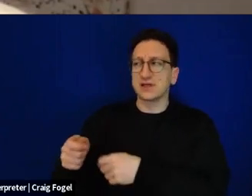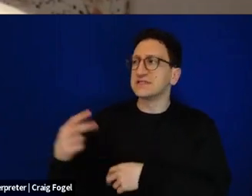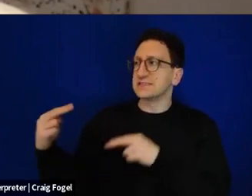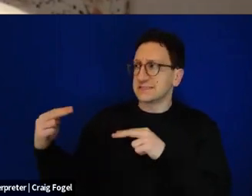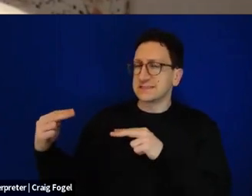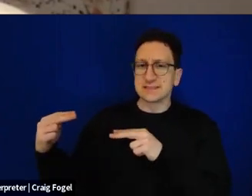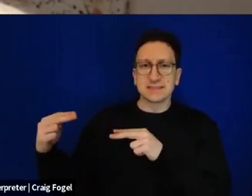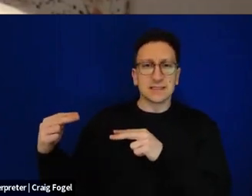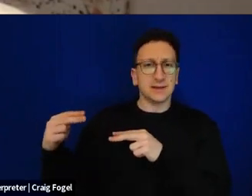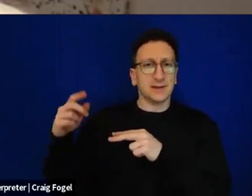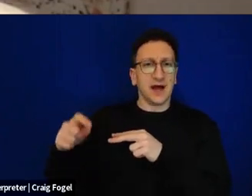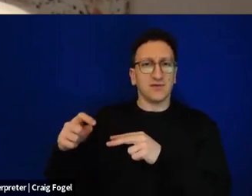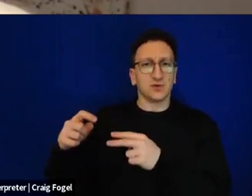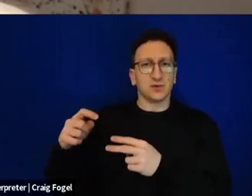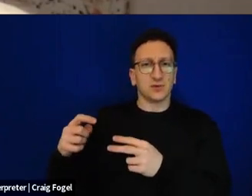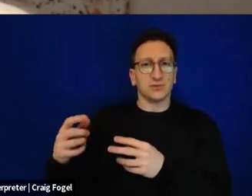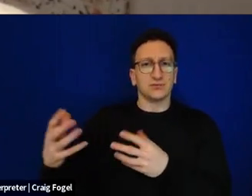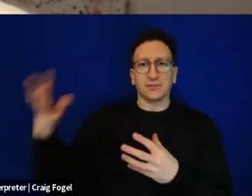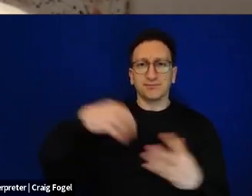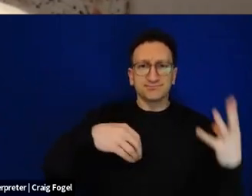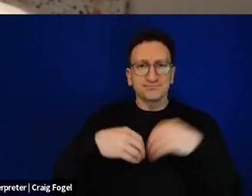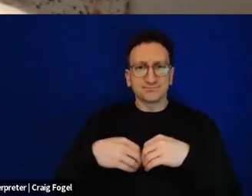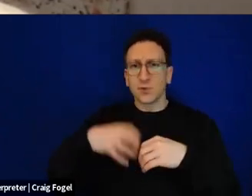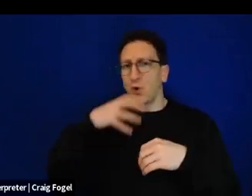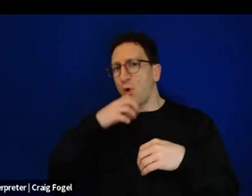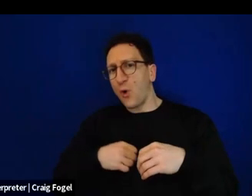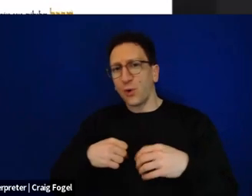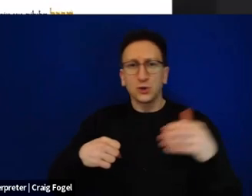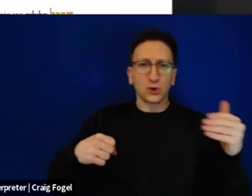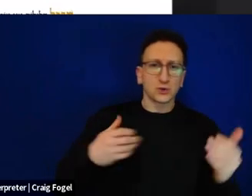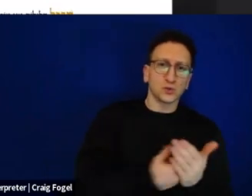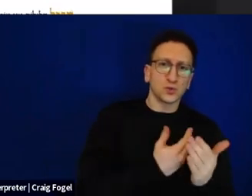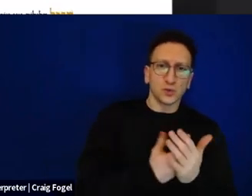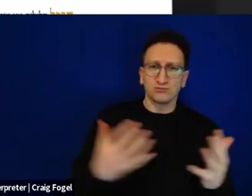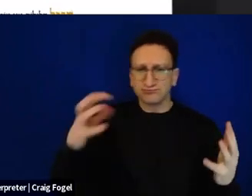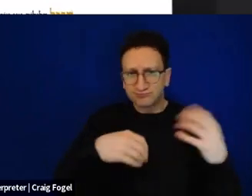combine what is old and what is new. And so in the new Haggadah, right after the